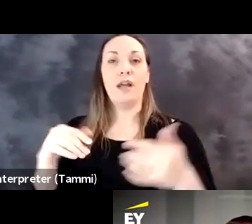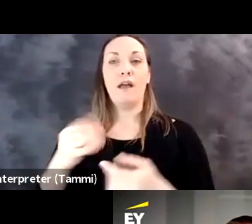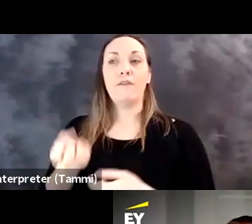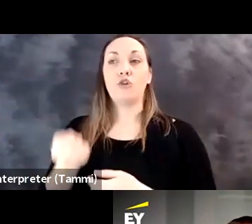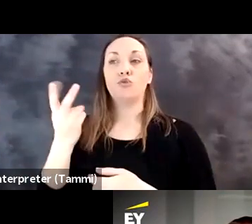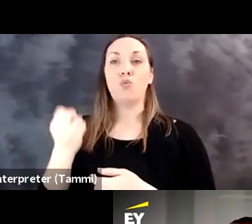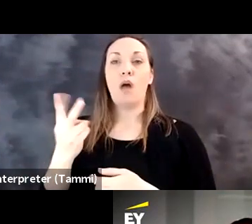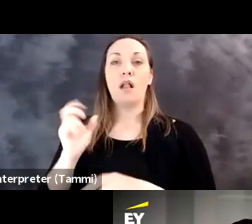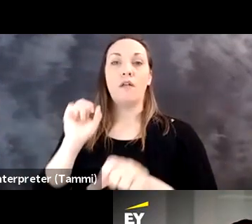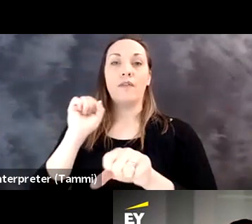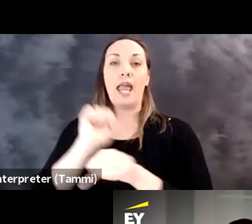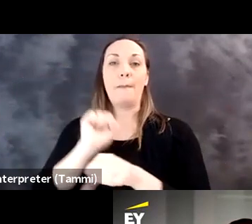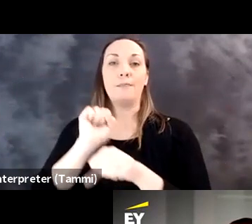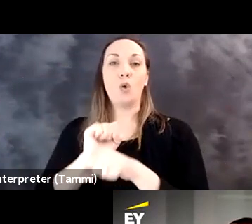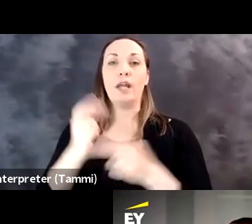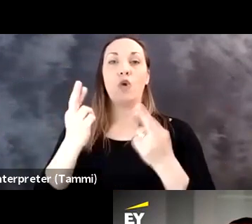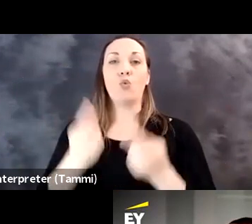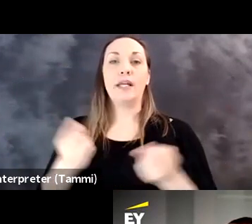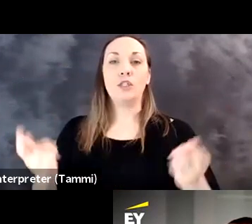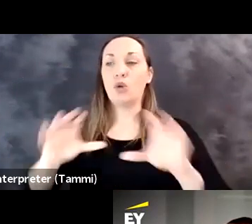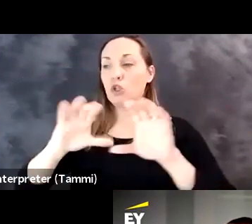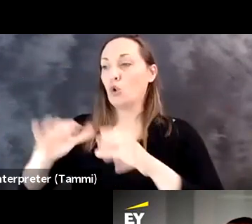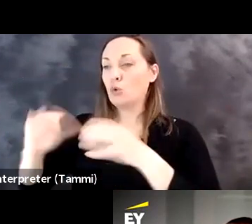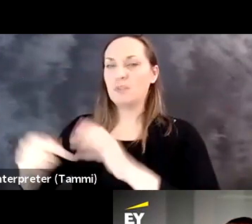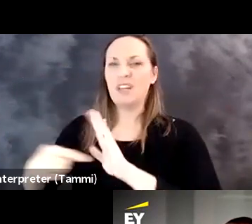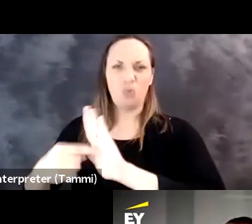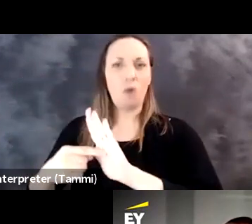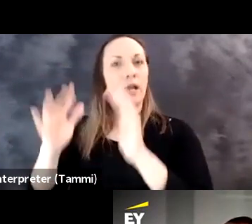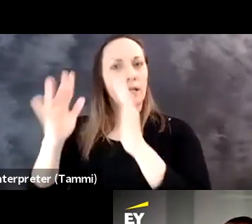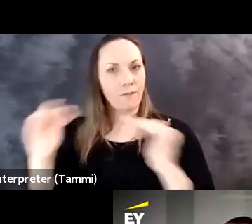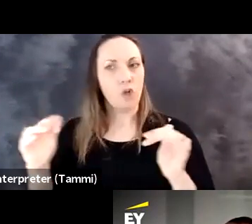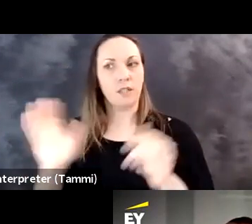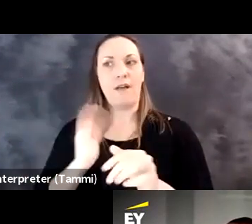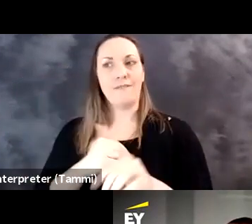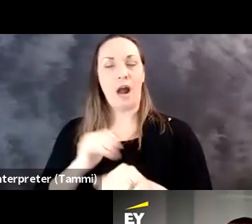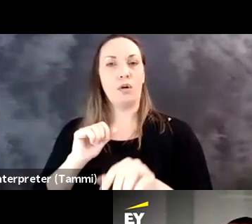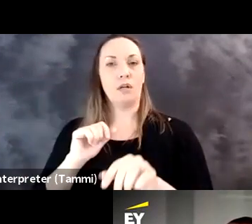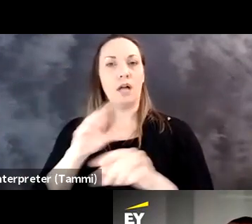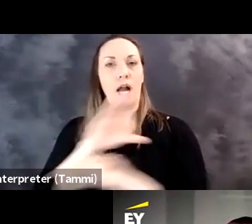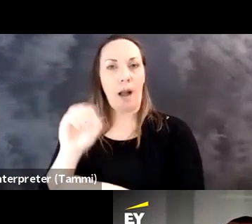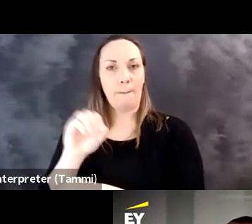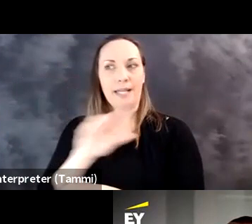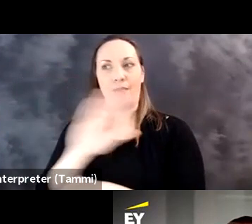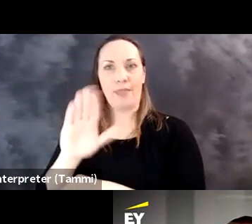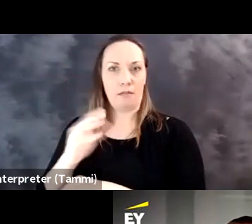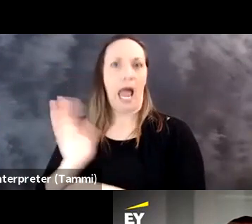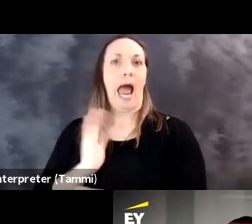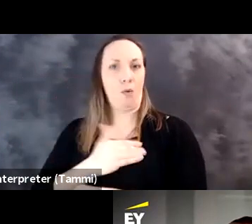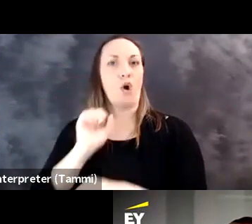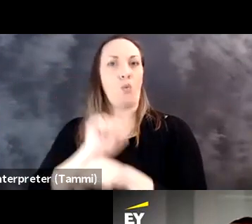diversity of society. And we have 12 employee resource groups that reflect the diversity of our